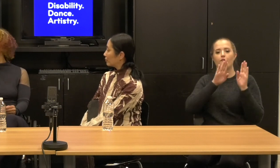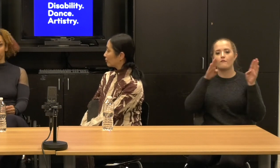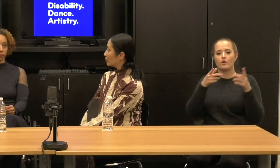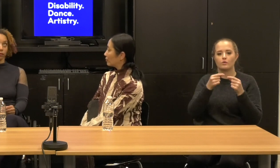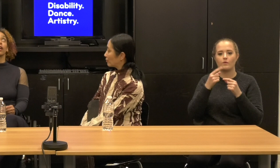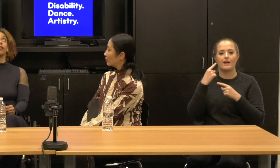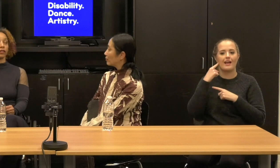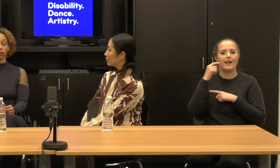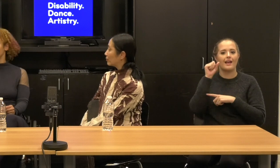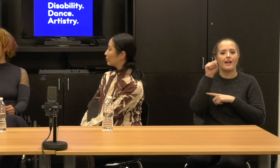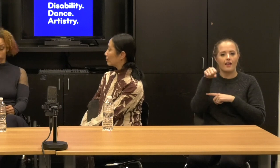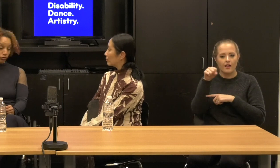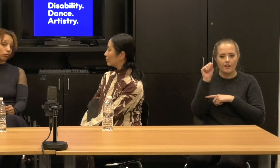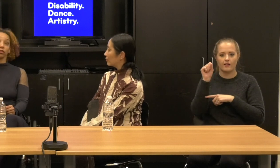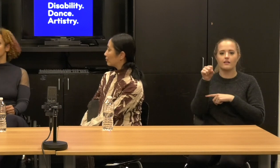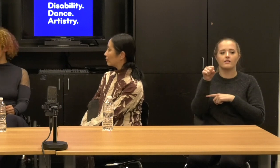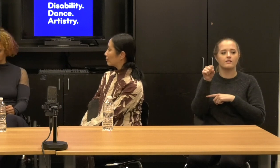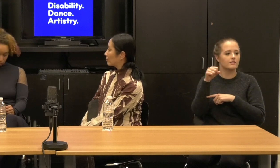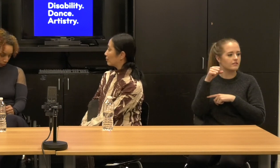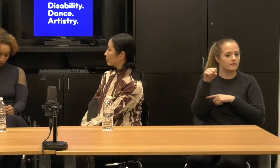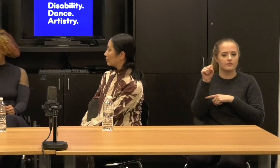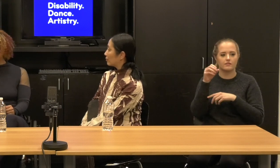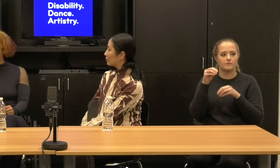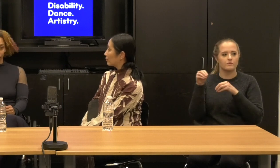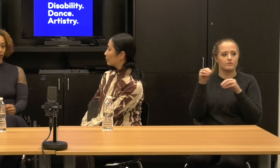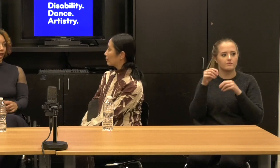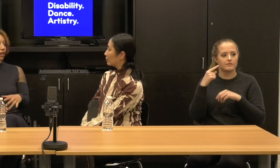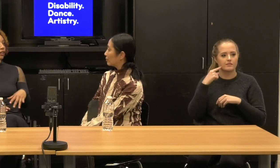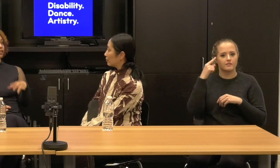of head movement up down right there.